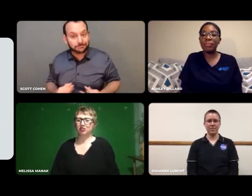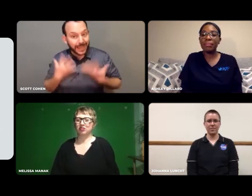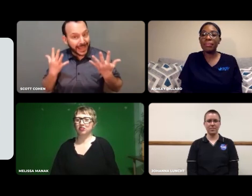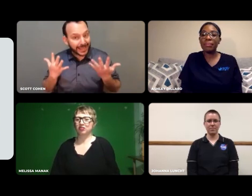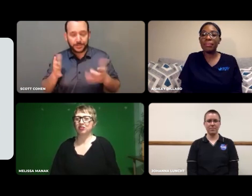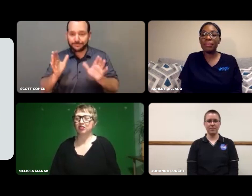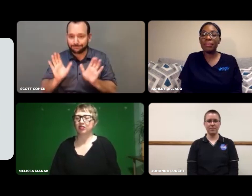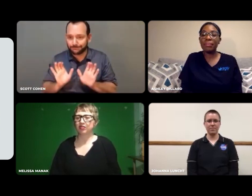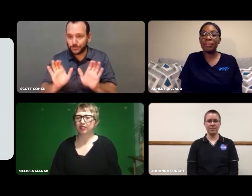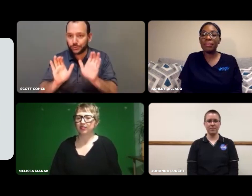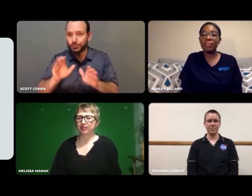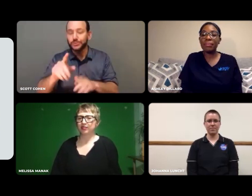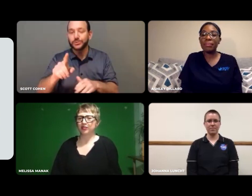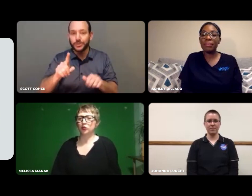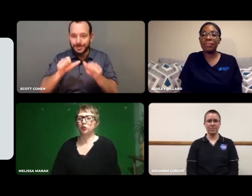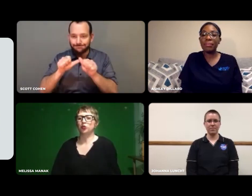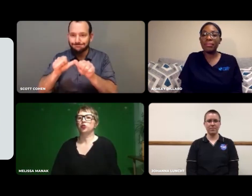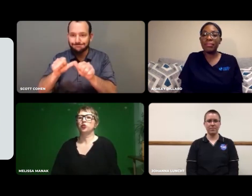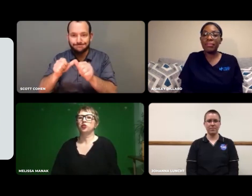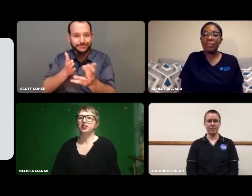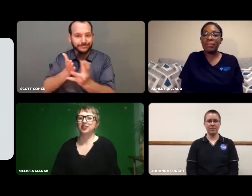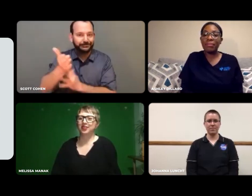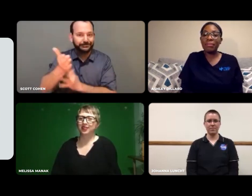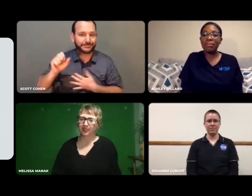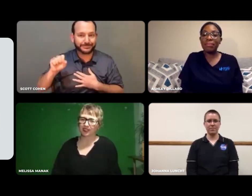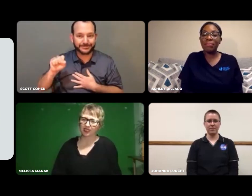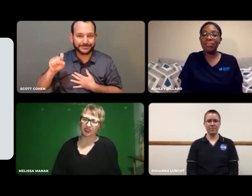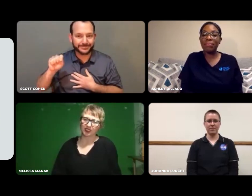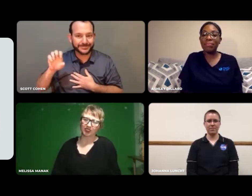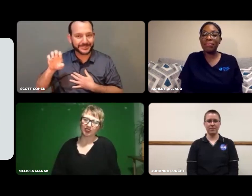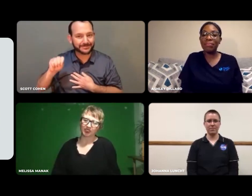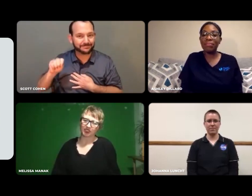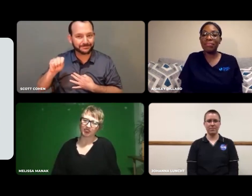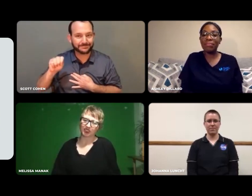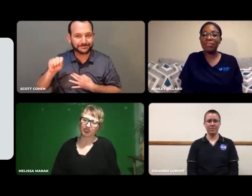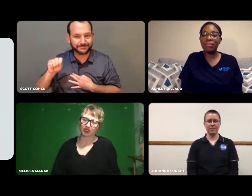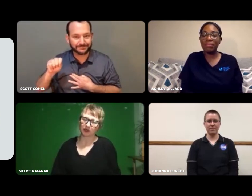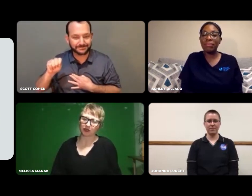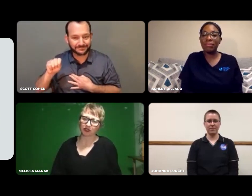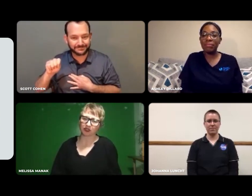and pushed for you to continue in STEM?